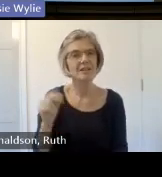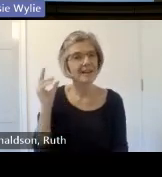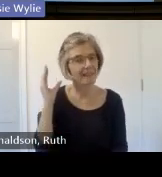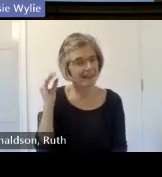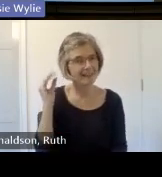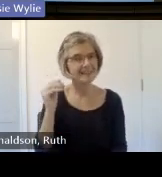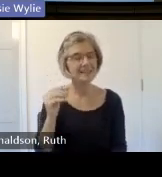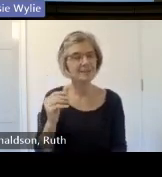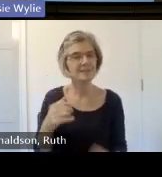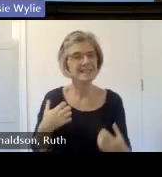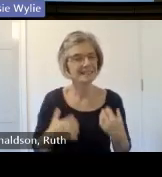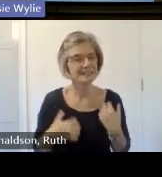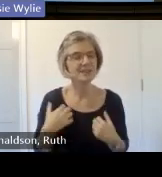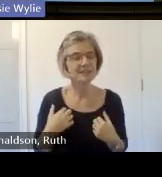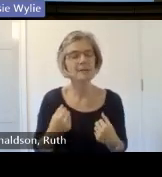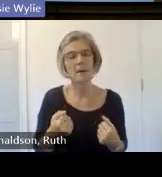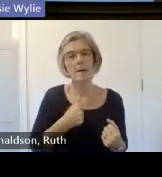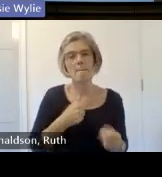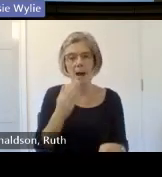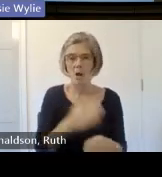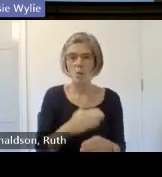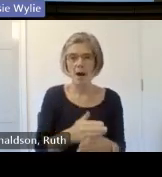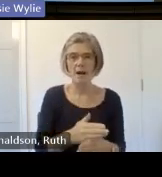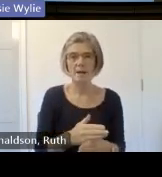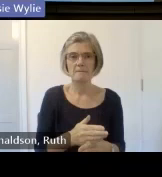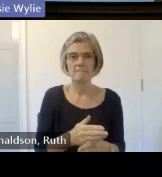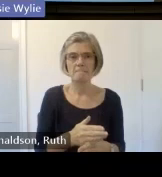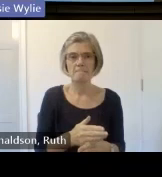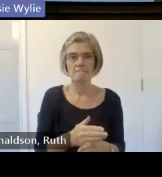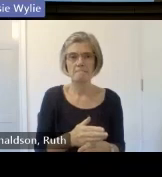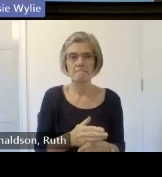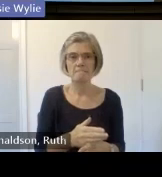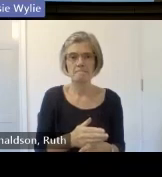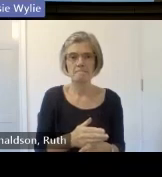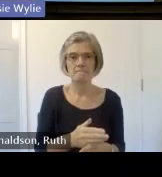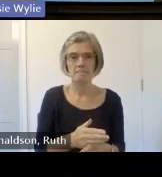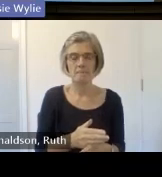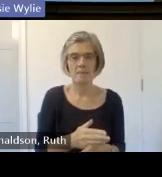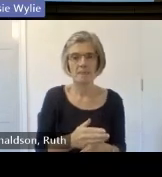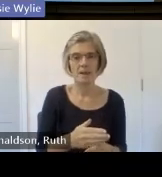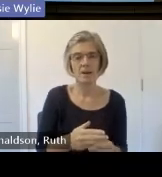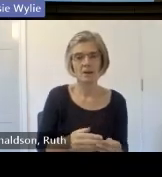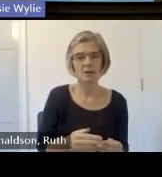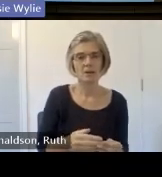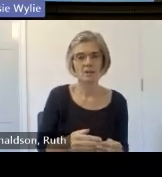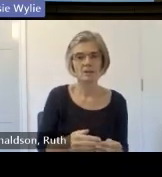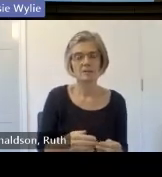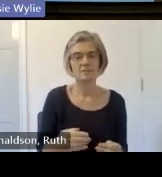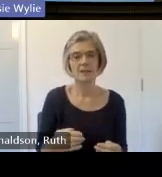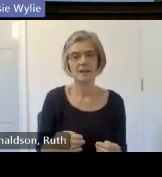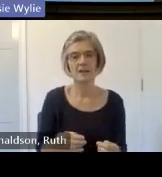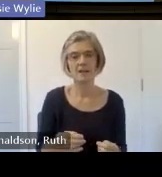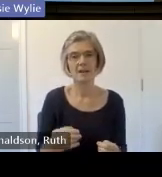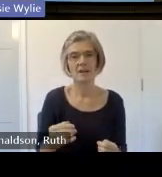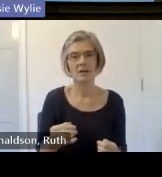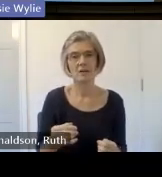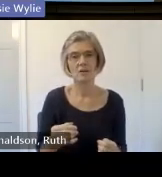work at the um inheritage at the former Kon Royal Asylum and if recorded um some former patients who